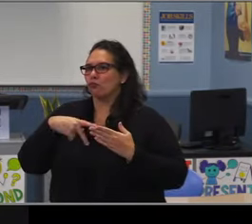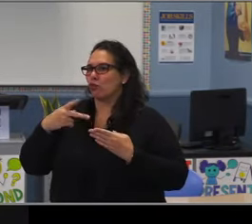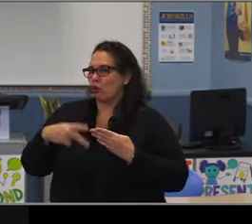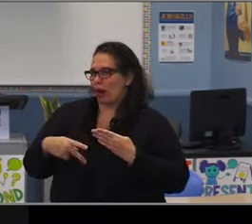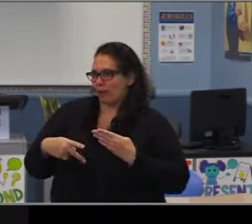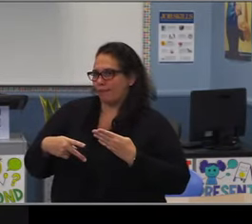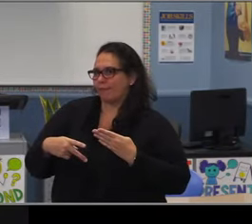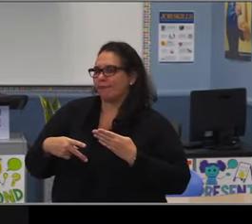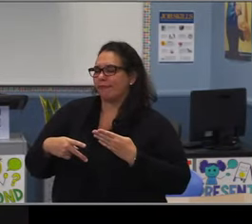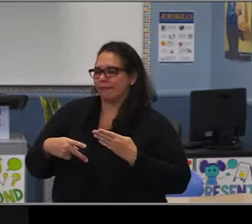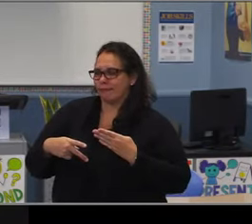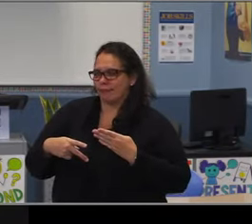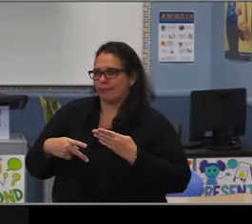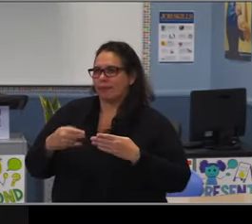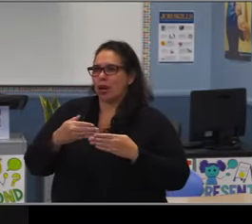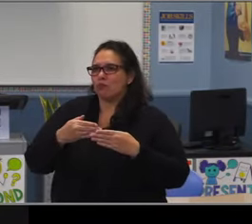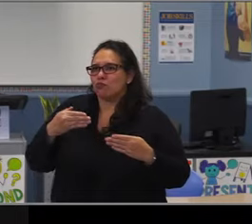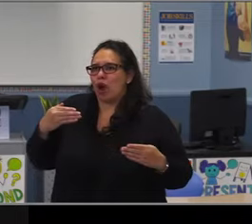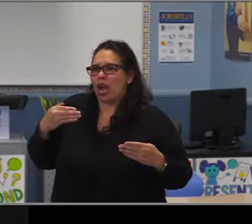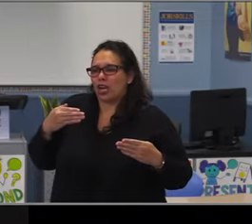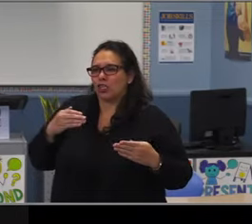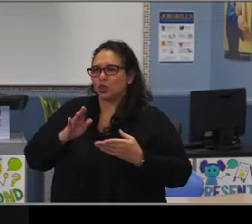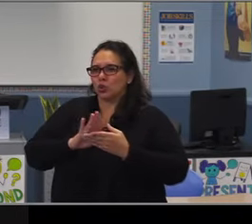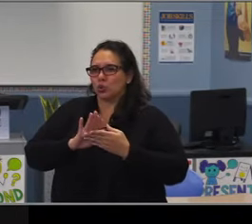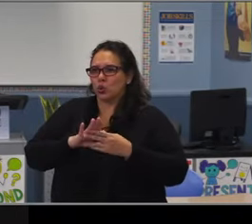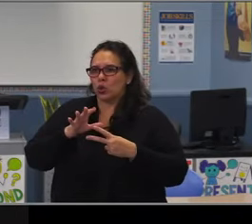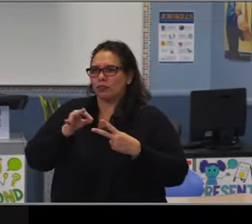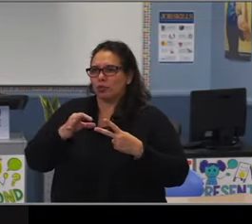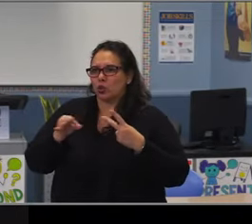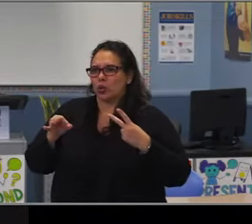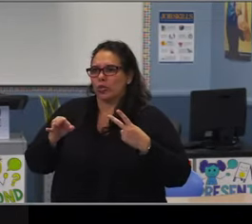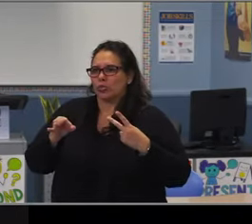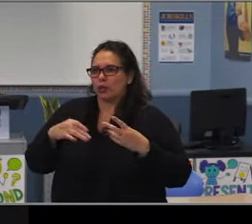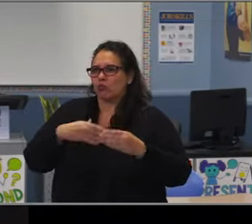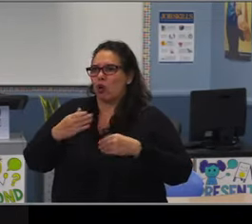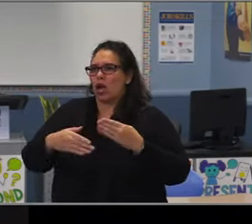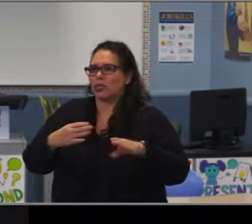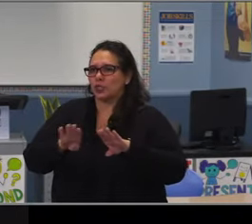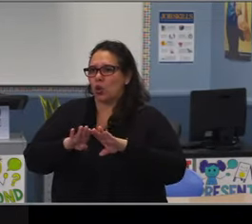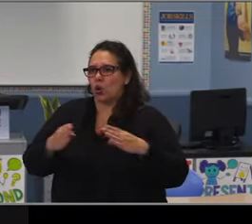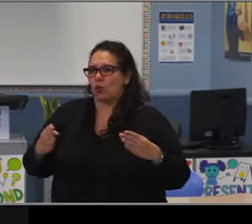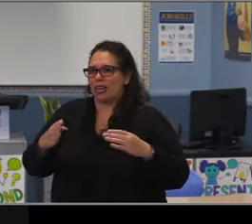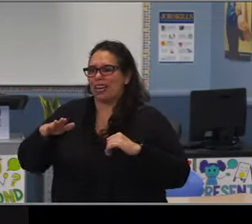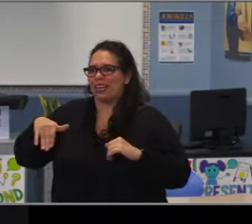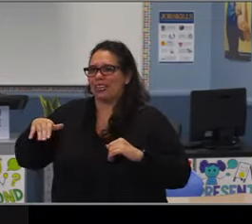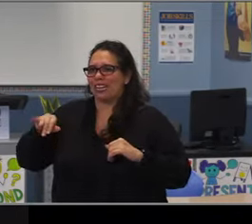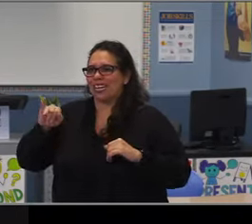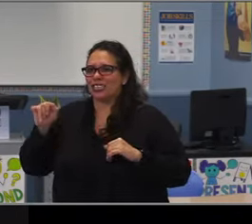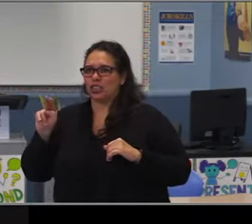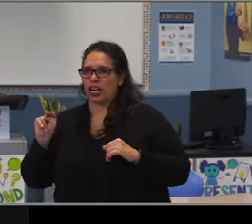So our K-8 do provide that option if you will, in a smaller setting.